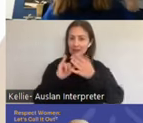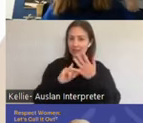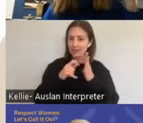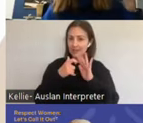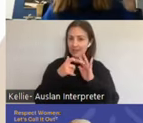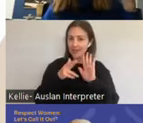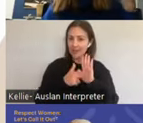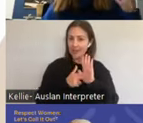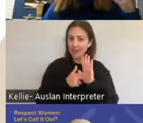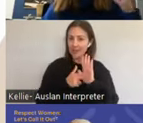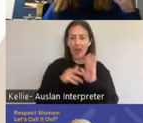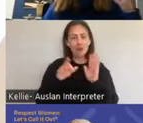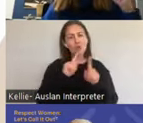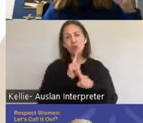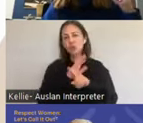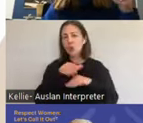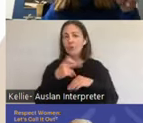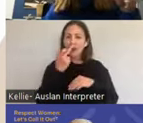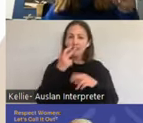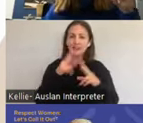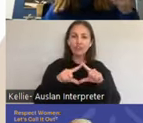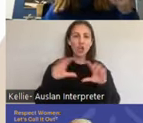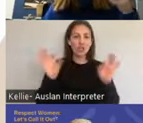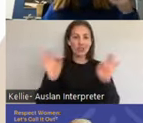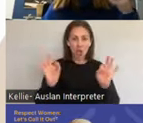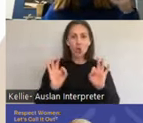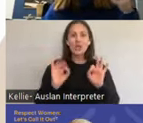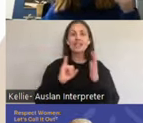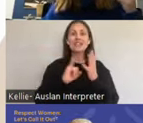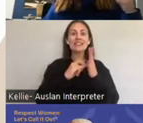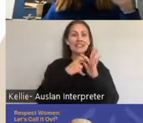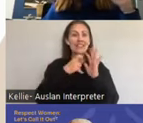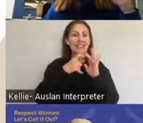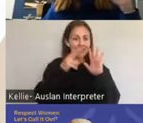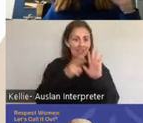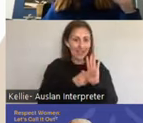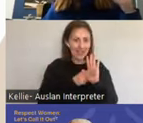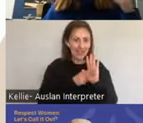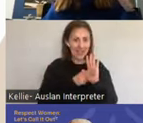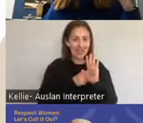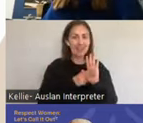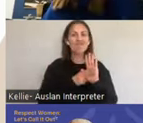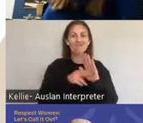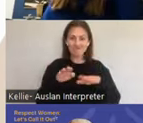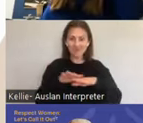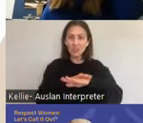genitals here, we will get to that. But your 2 most important things is your brain